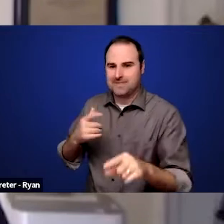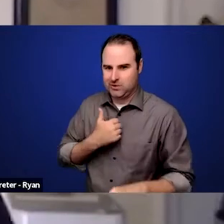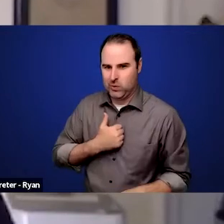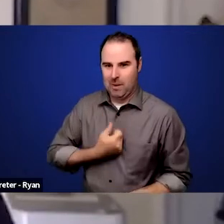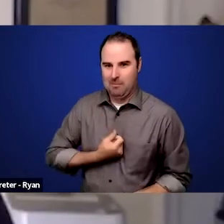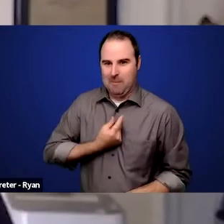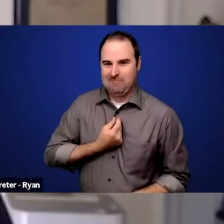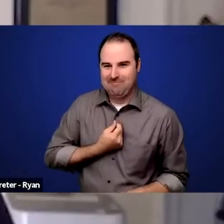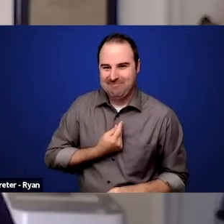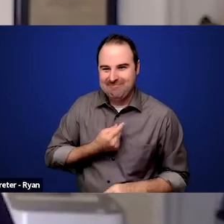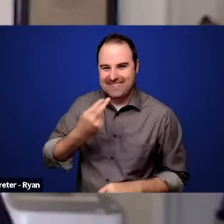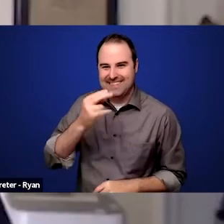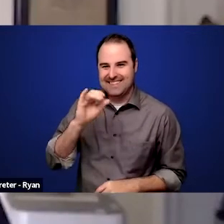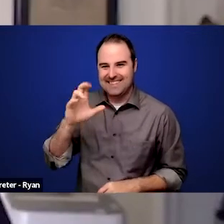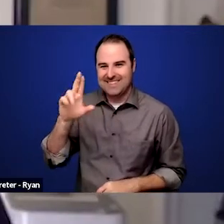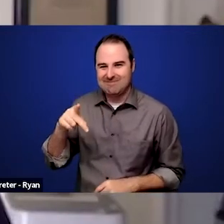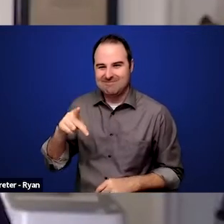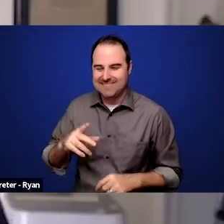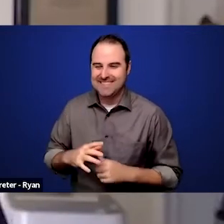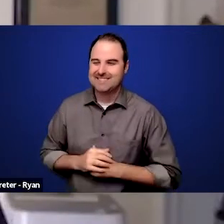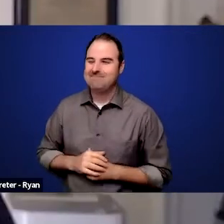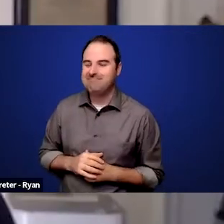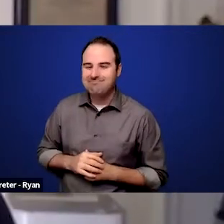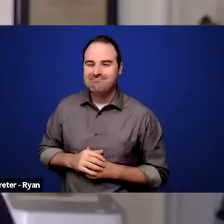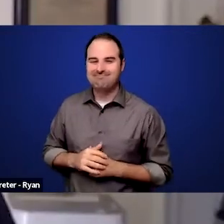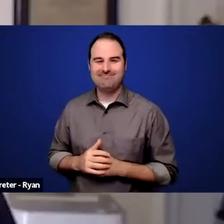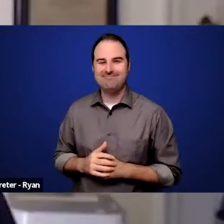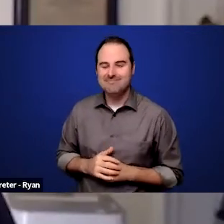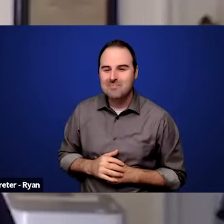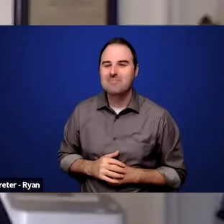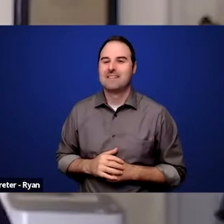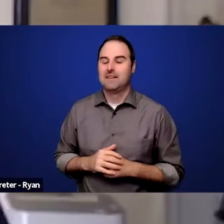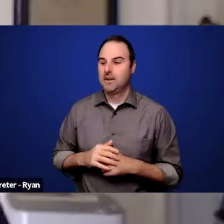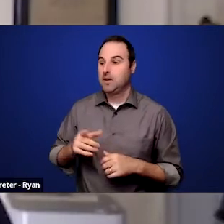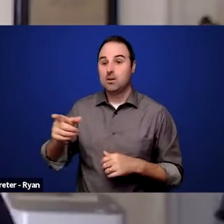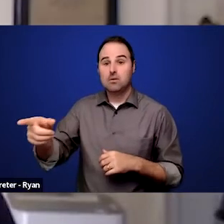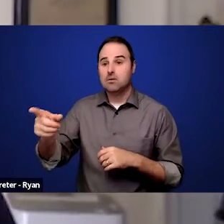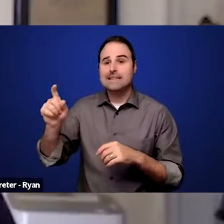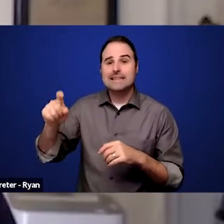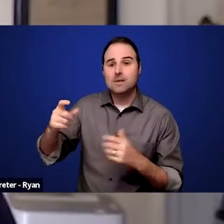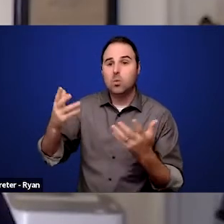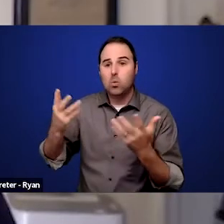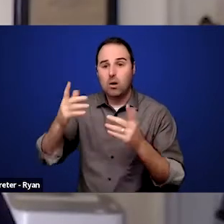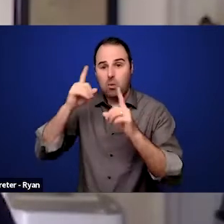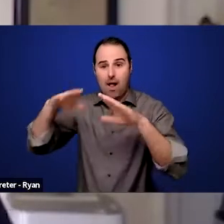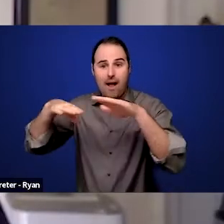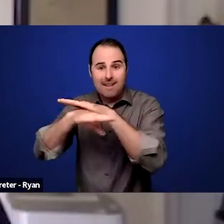and to be able to have access to those services. So if someone needs personal assistance services,